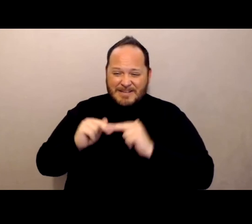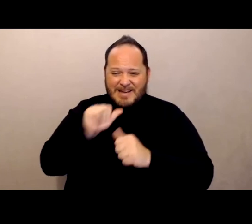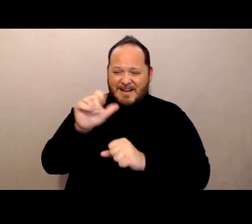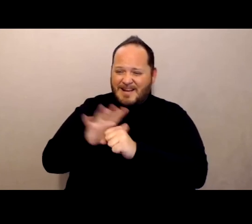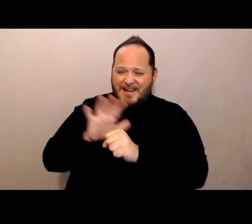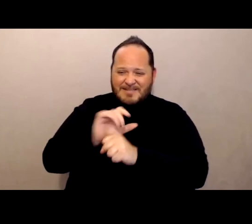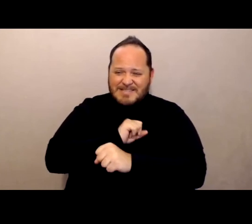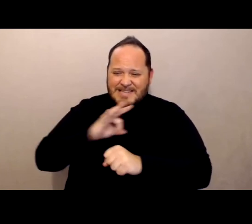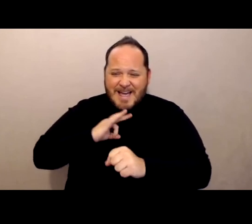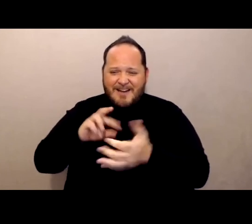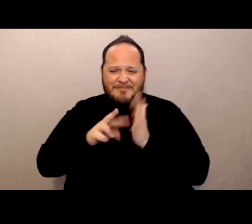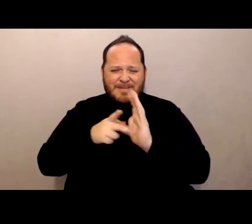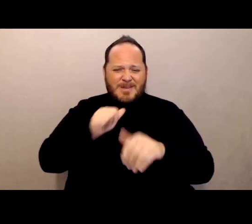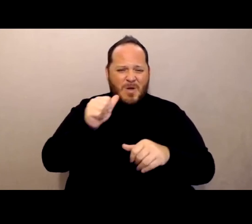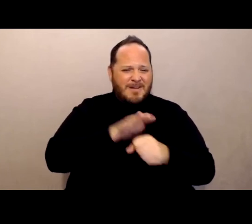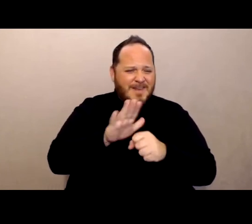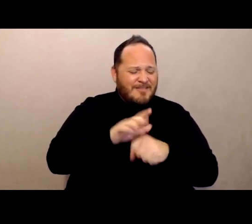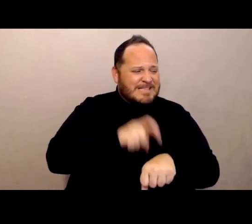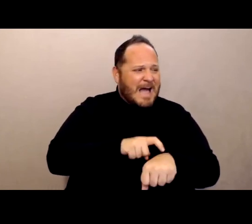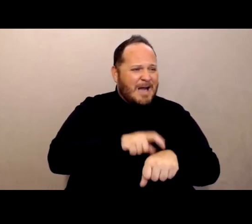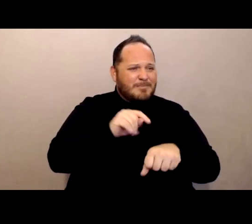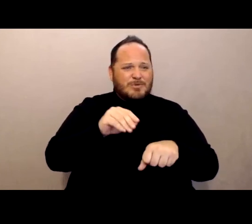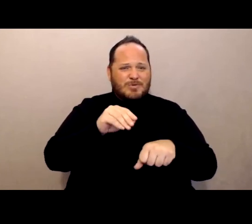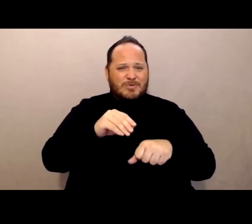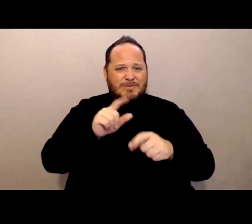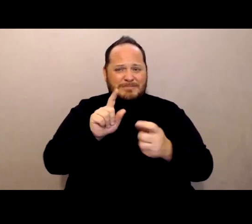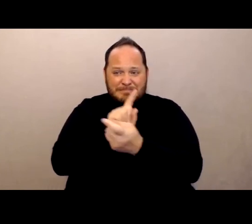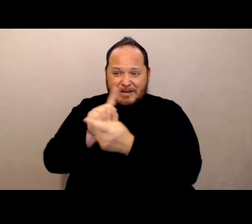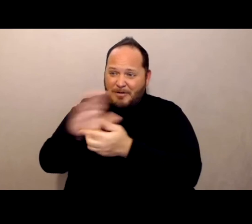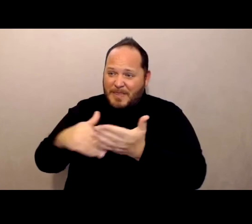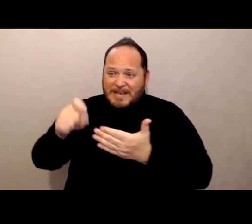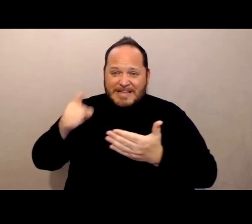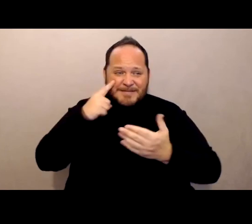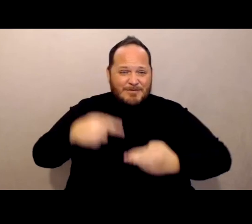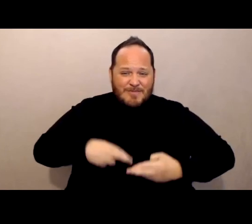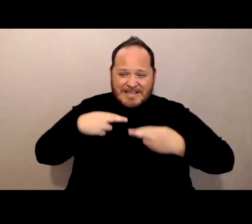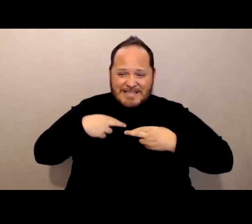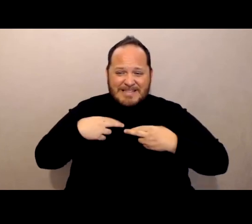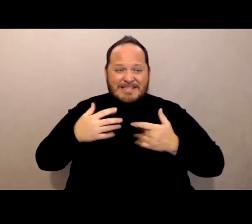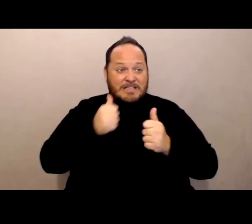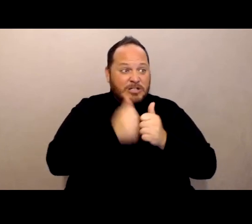and so one of the first things you're going to do is you're going to forget the gloves and the gown that take every time I do that it takes two minutes